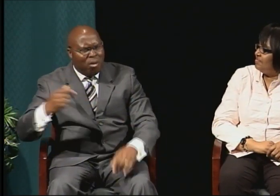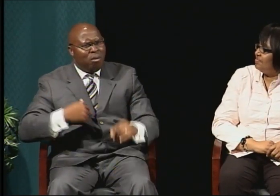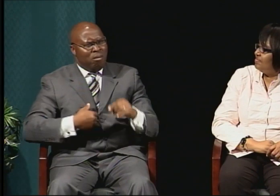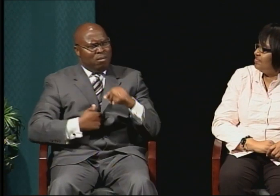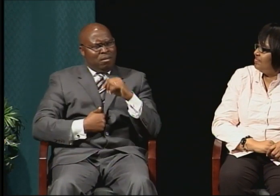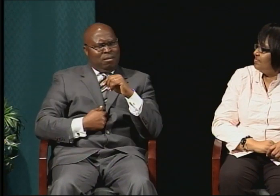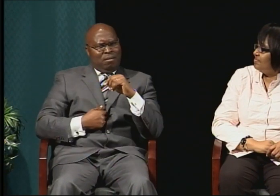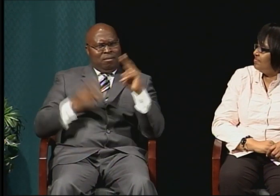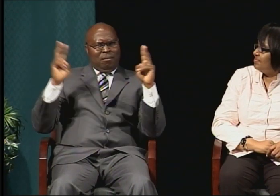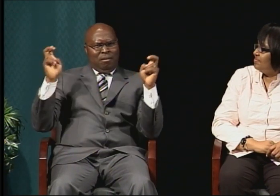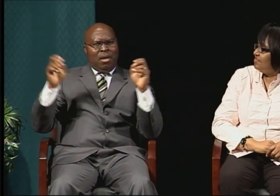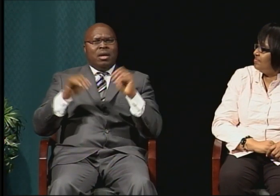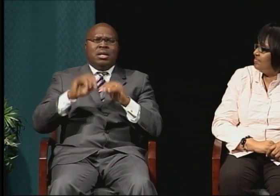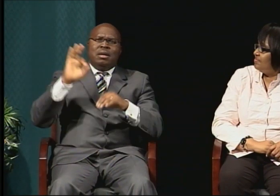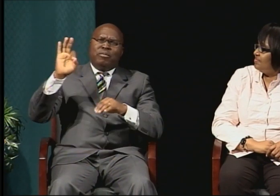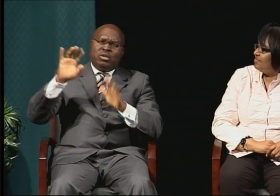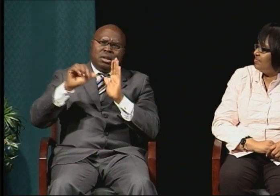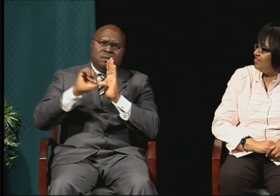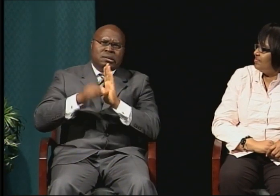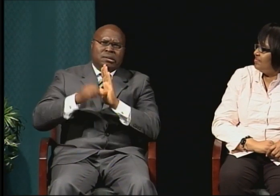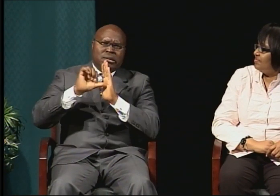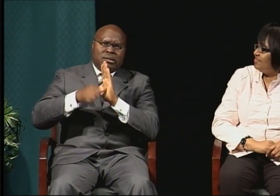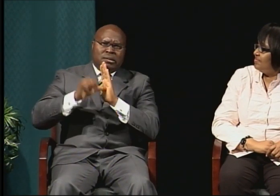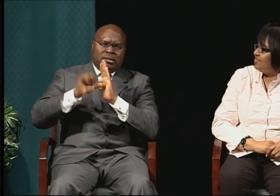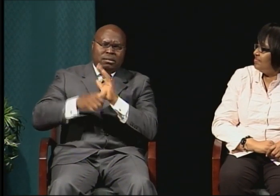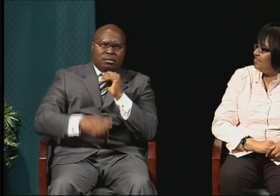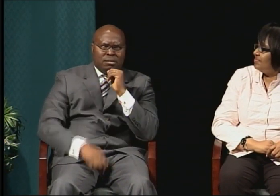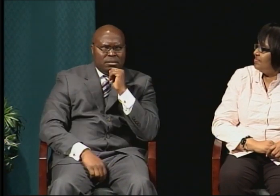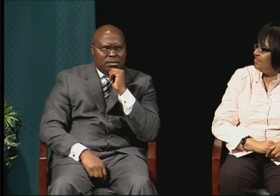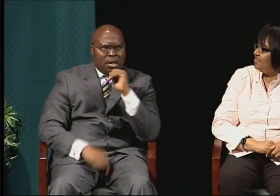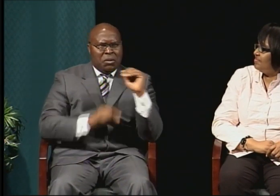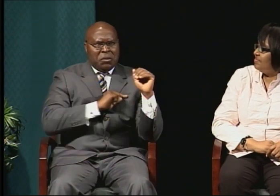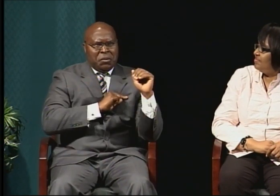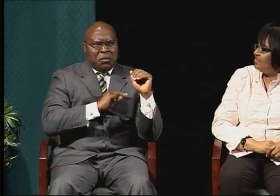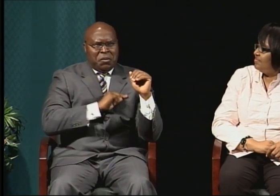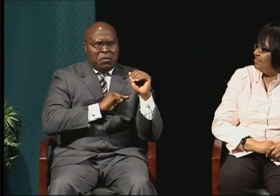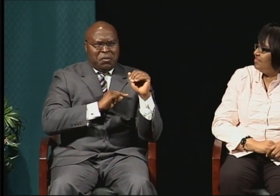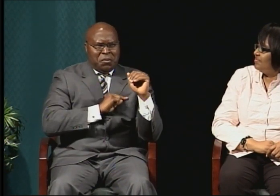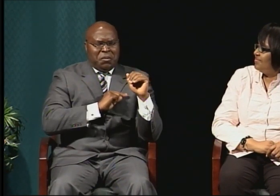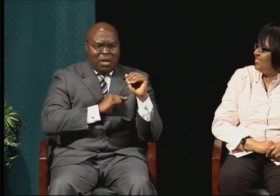And the scripture says that Isaiah the prophet answers and said: Yes, here I am. Send me.